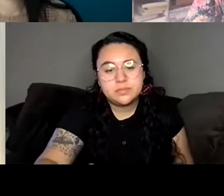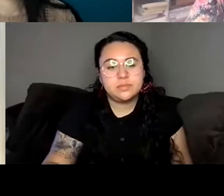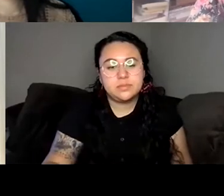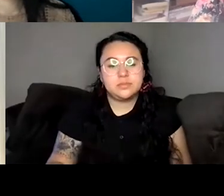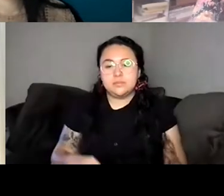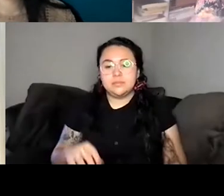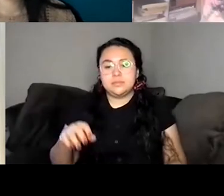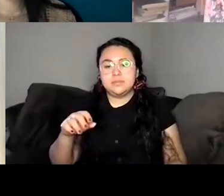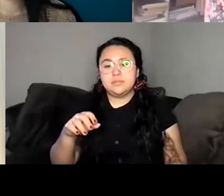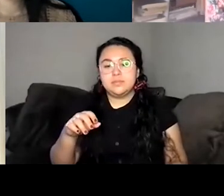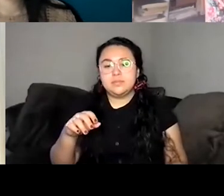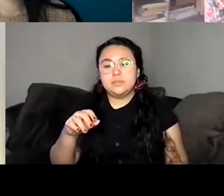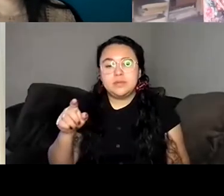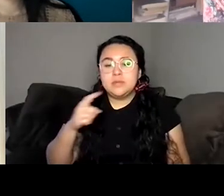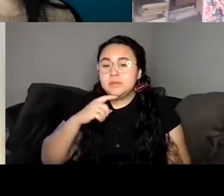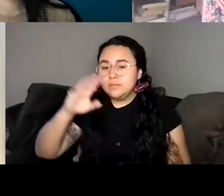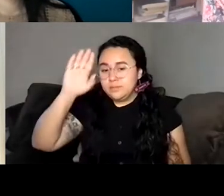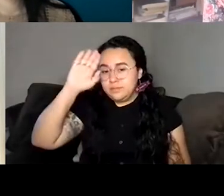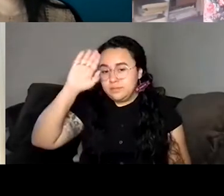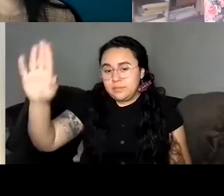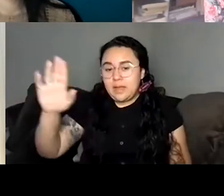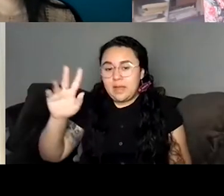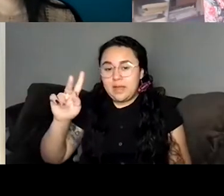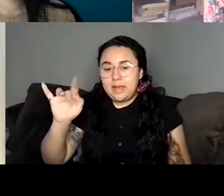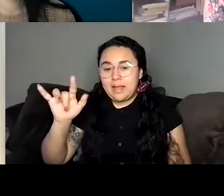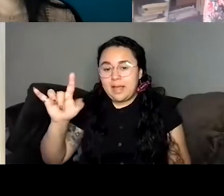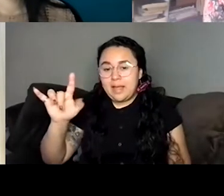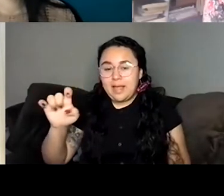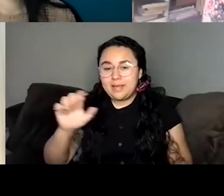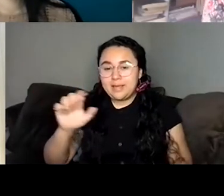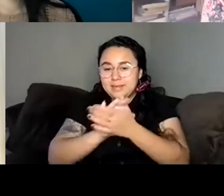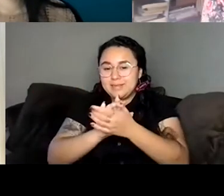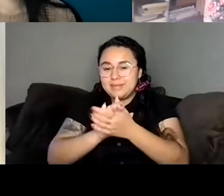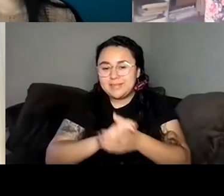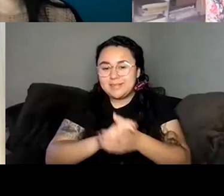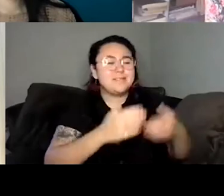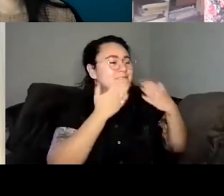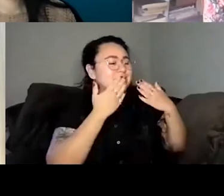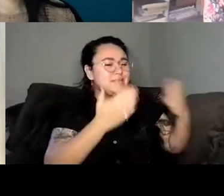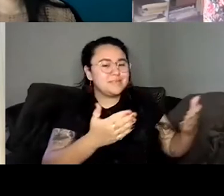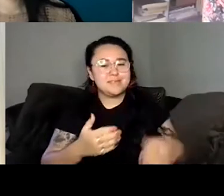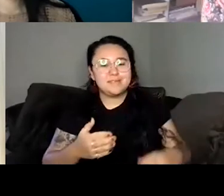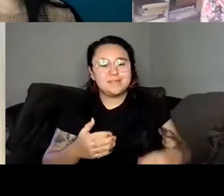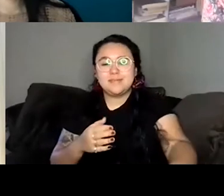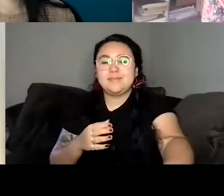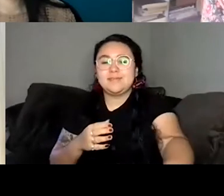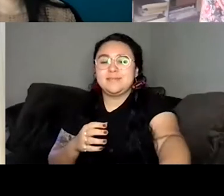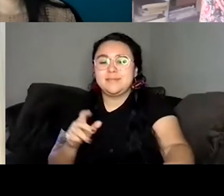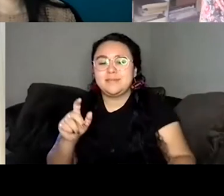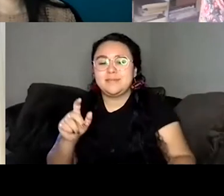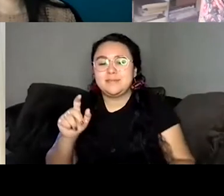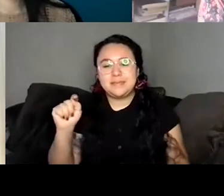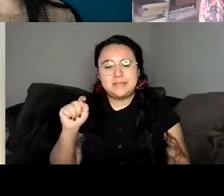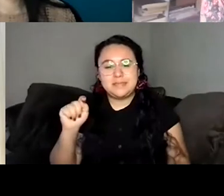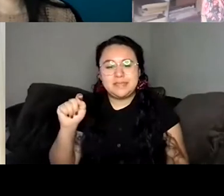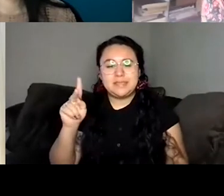Unknown Speaker Congratulations. visual description. My name